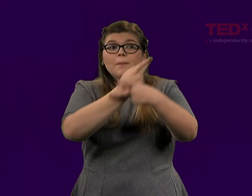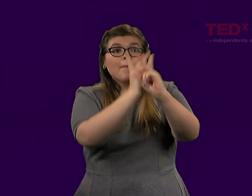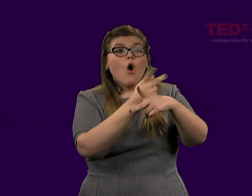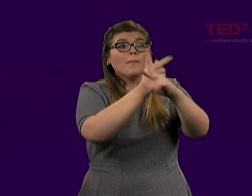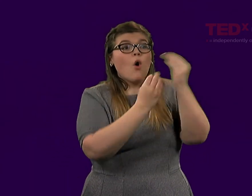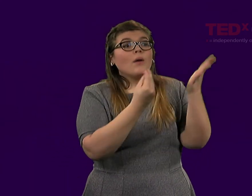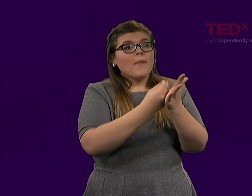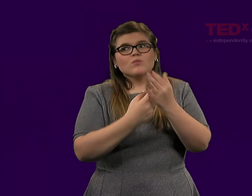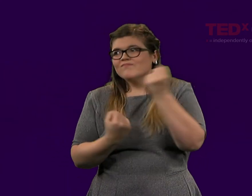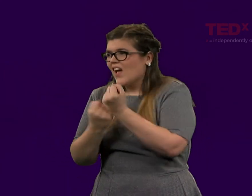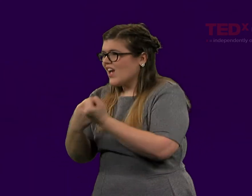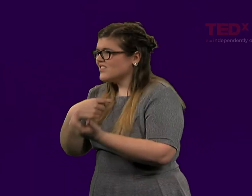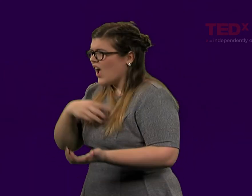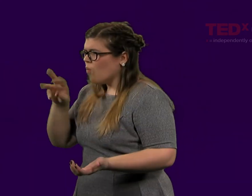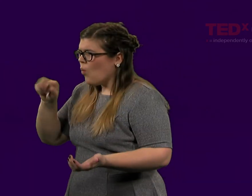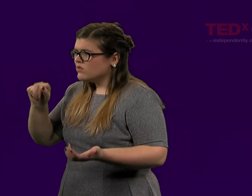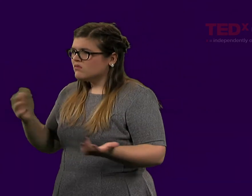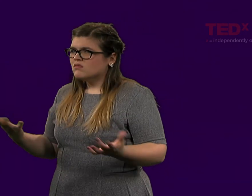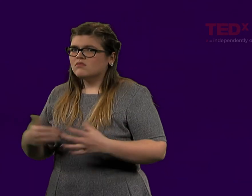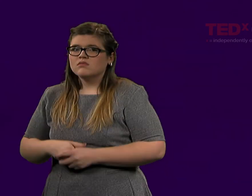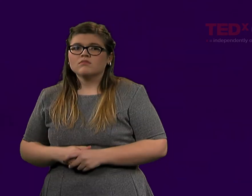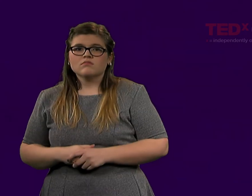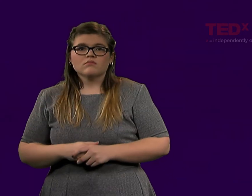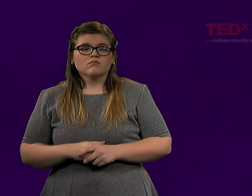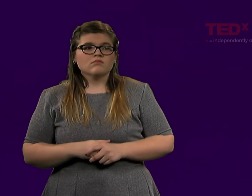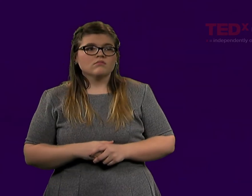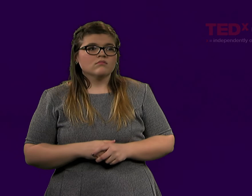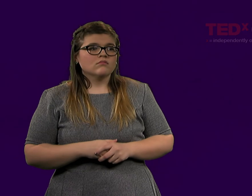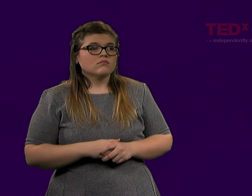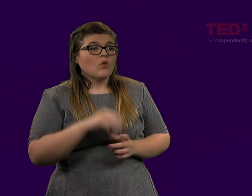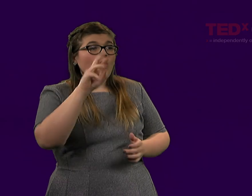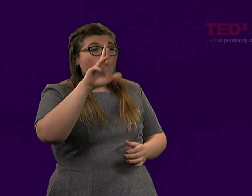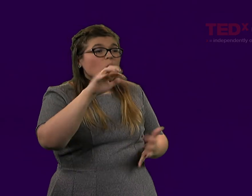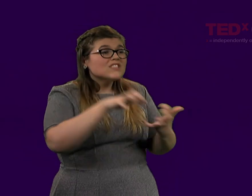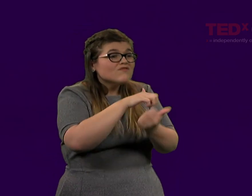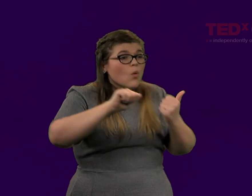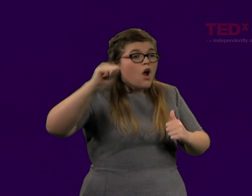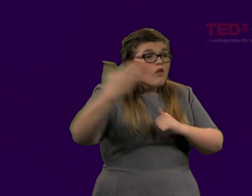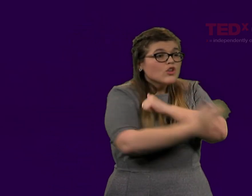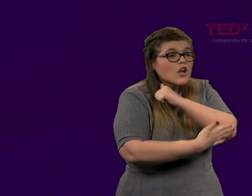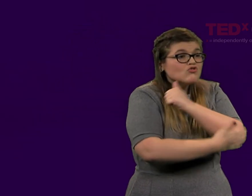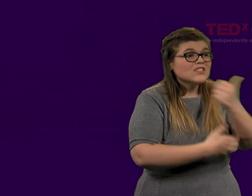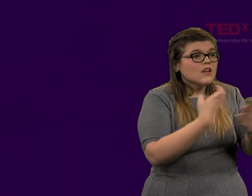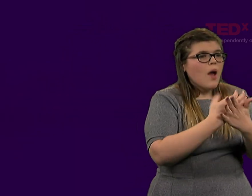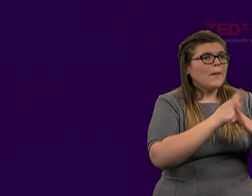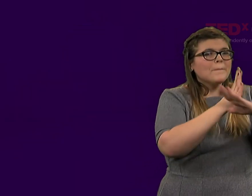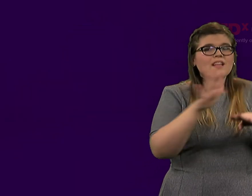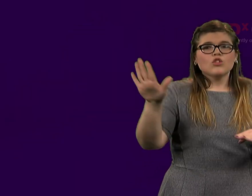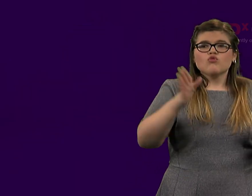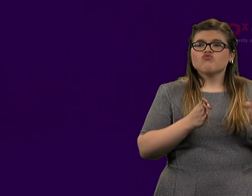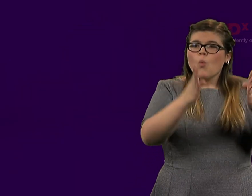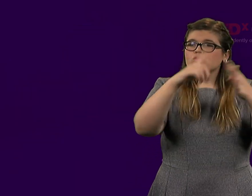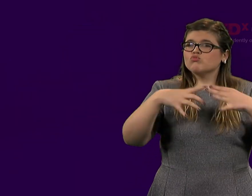We continue to borrow money to sustain these wars. Wars destroy other countries' economies.